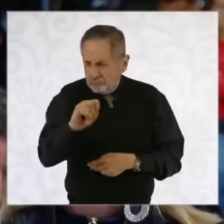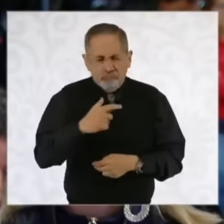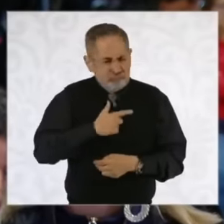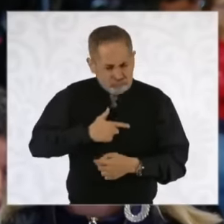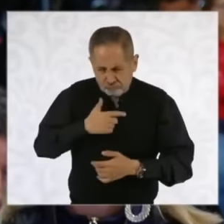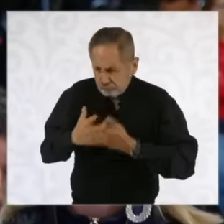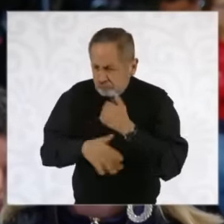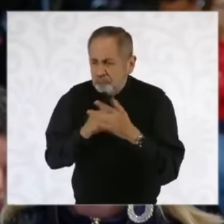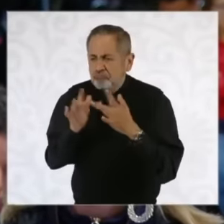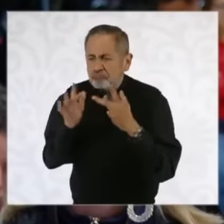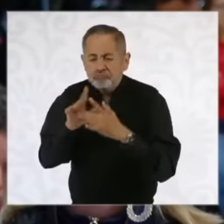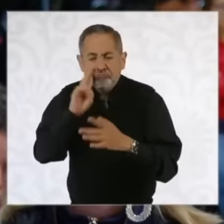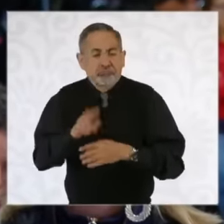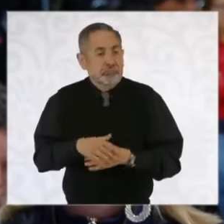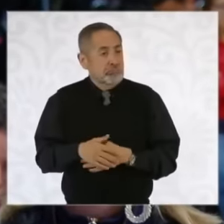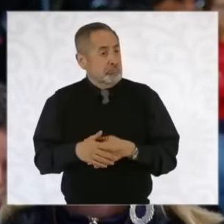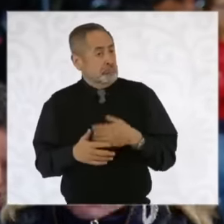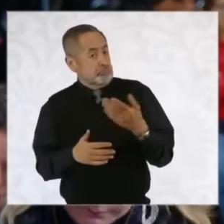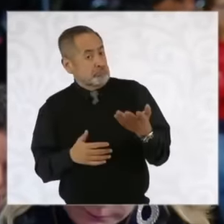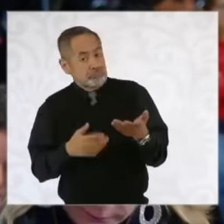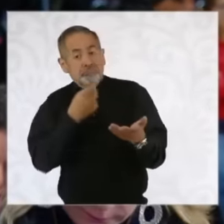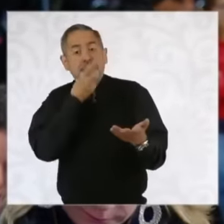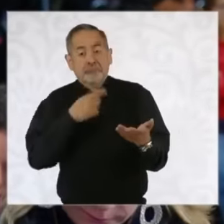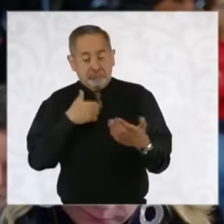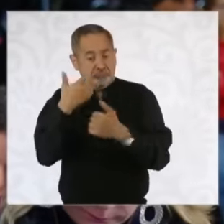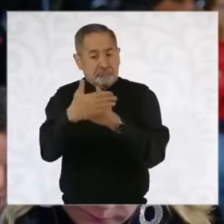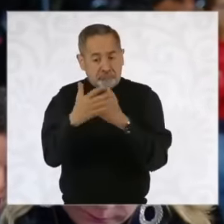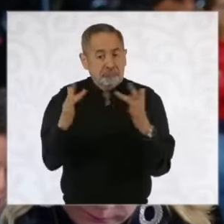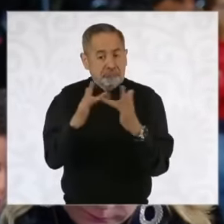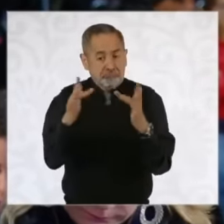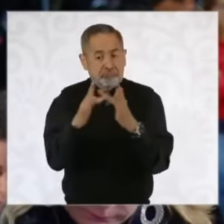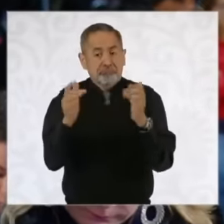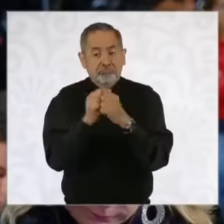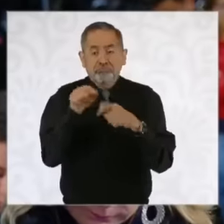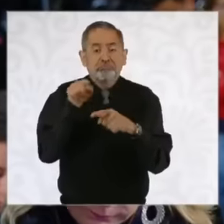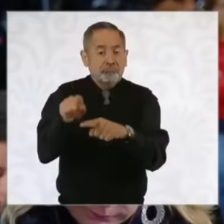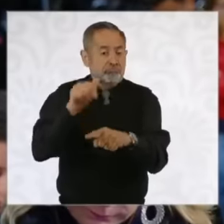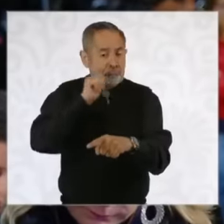the possibility of establishing this link to the state of Arizona and obviously this